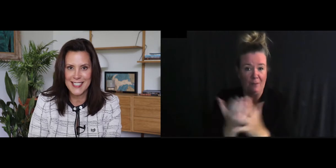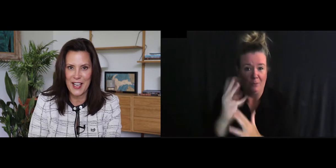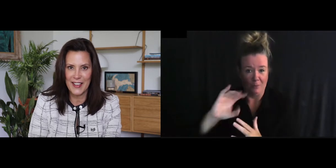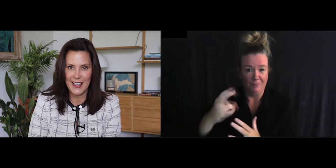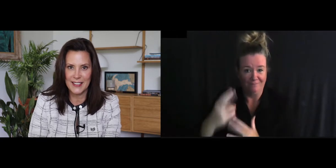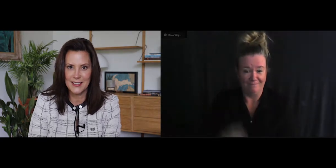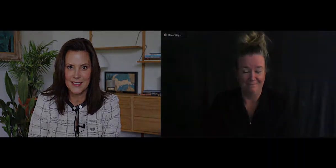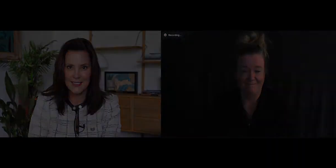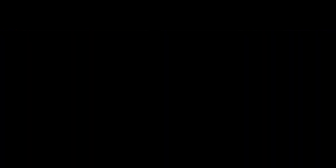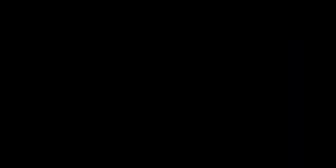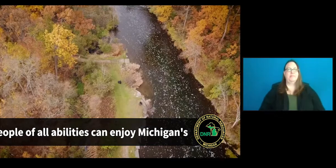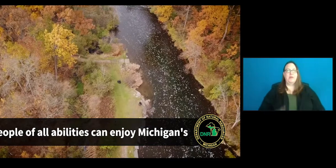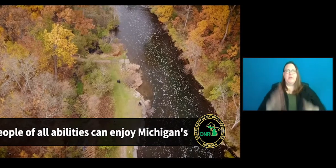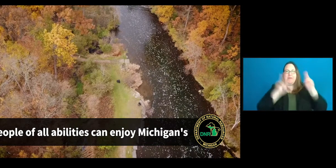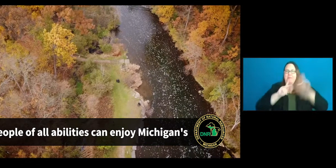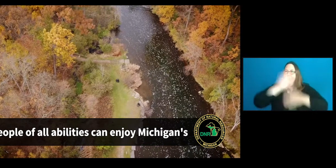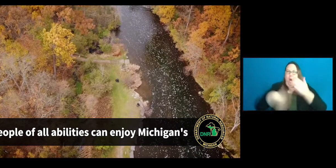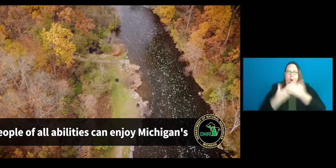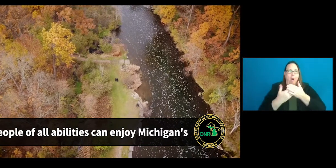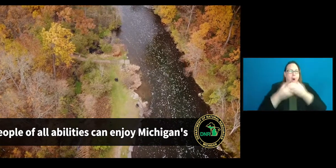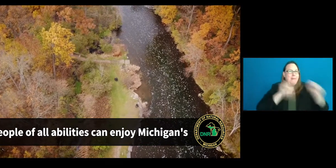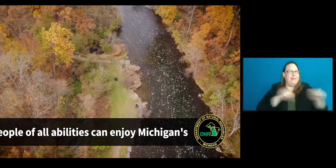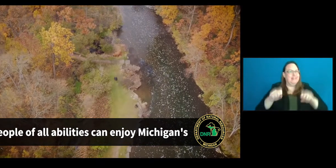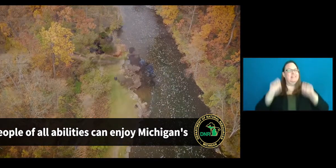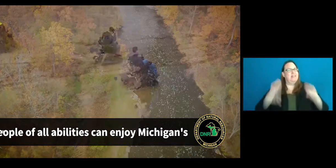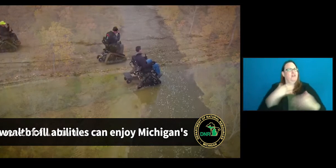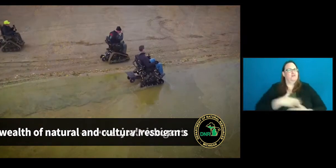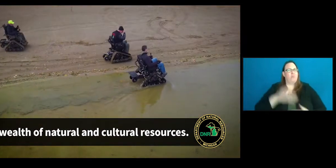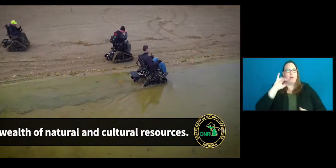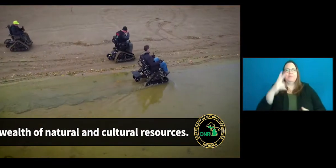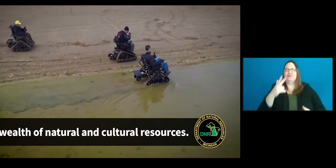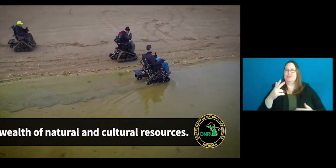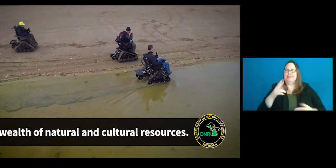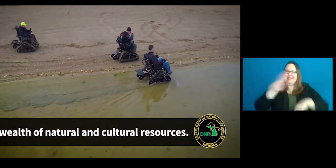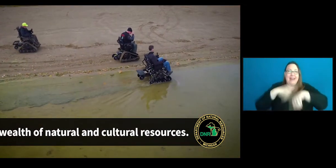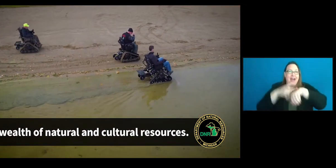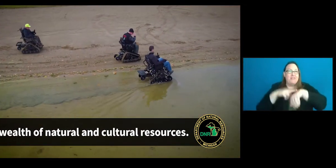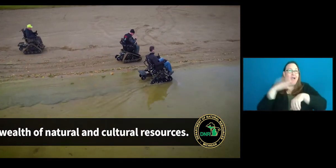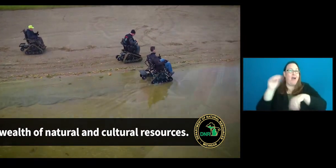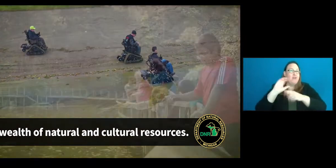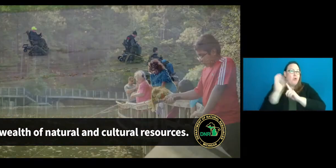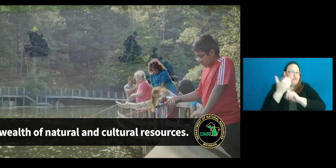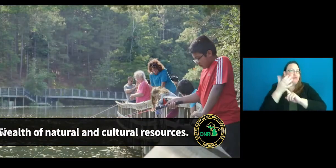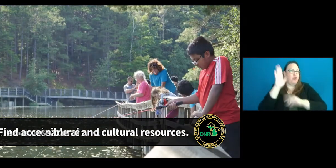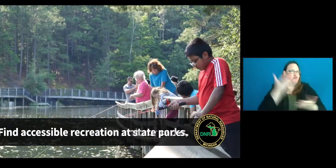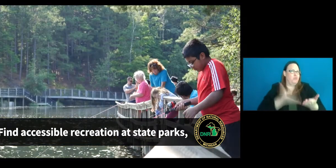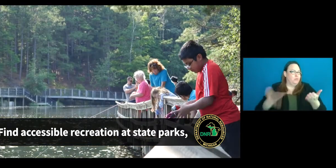to navigate. People of all abilities can enjoy Michigan's wealth of natural and cultural resources.